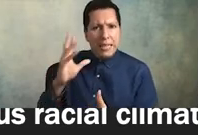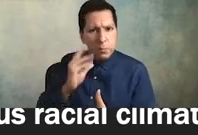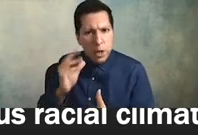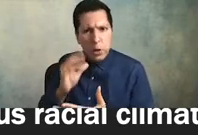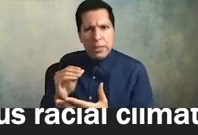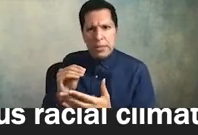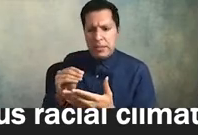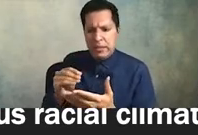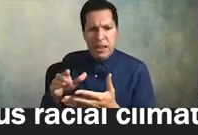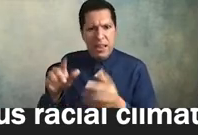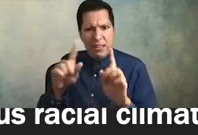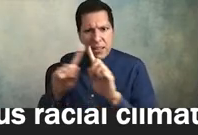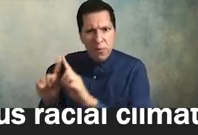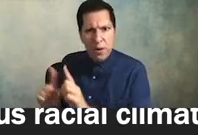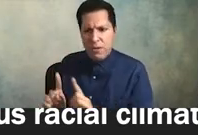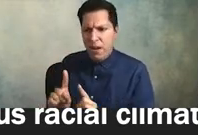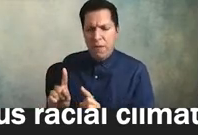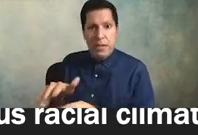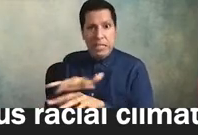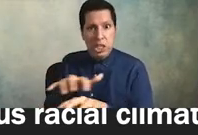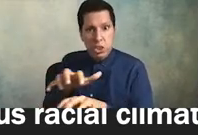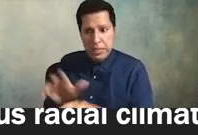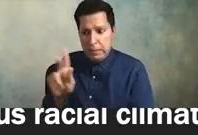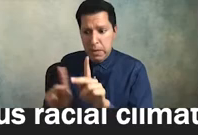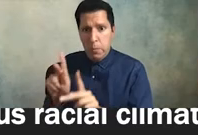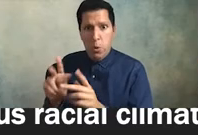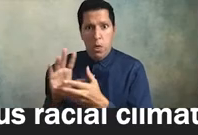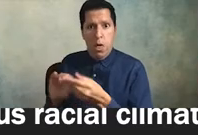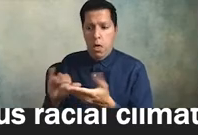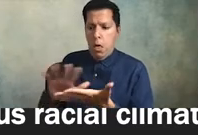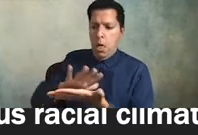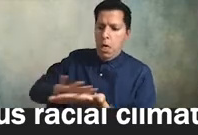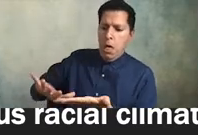students and employees at the institutions it's not just enough to do the land acknowledgement